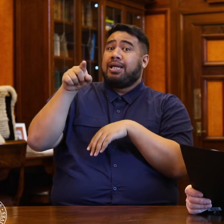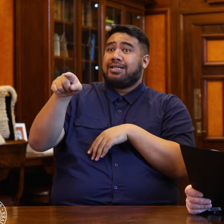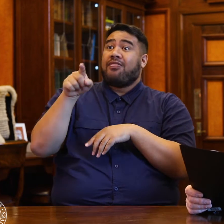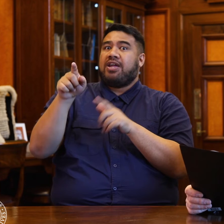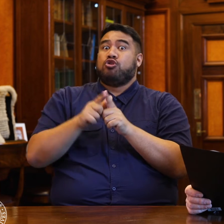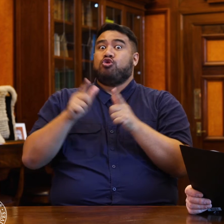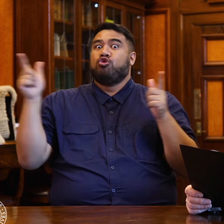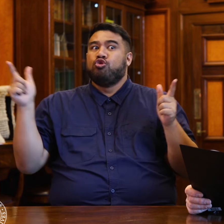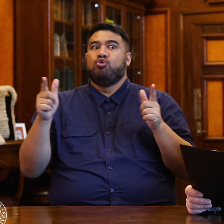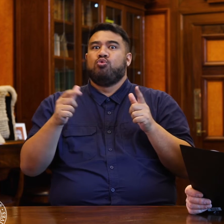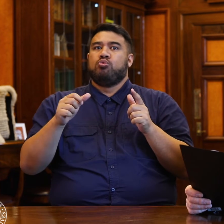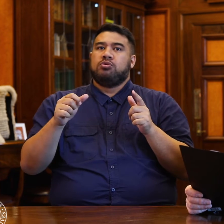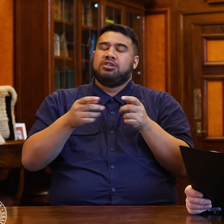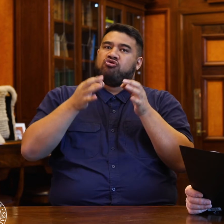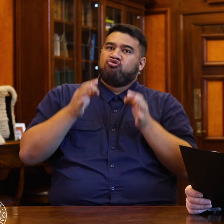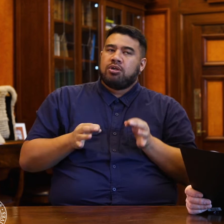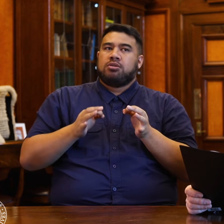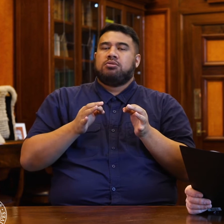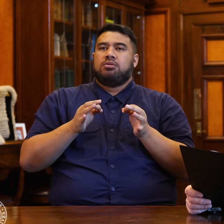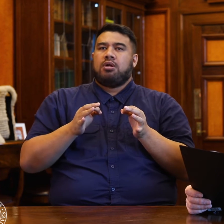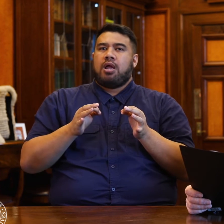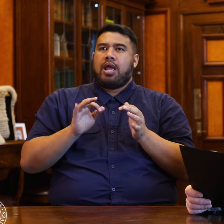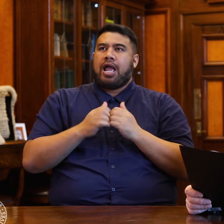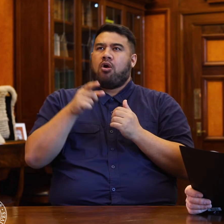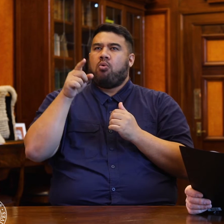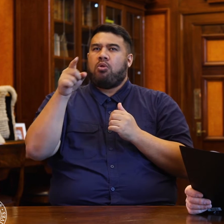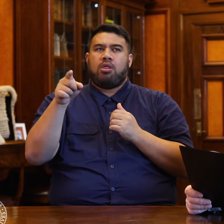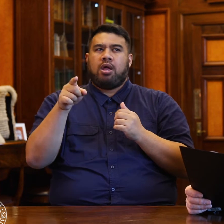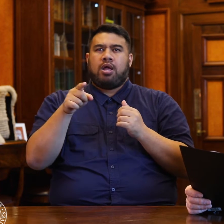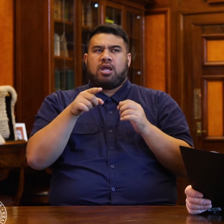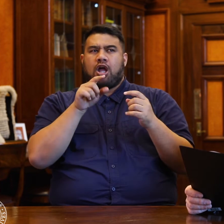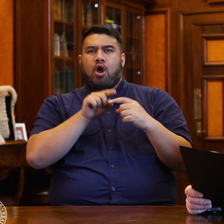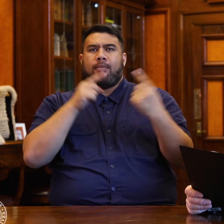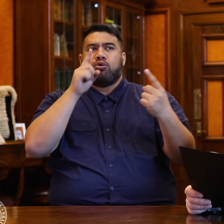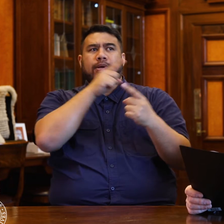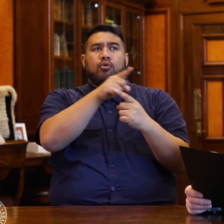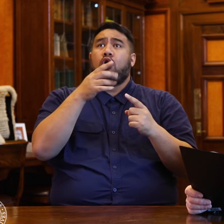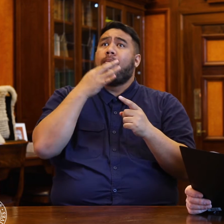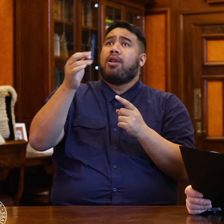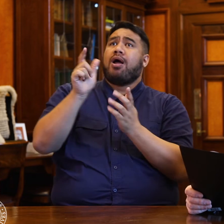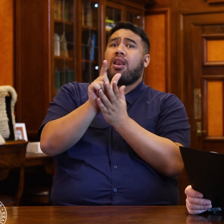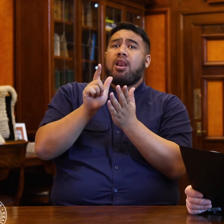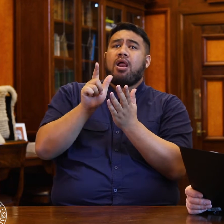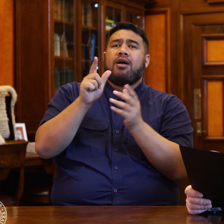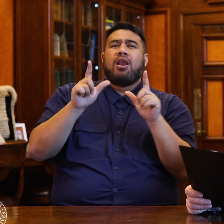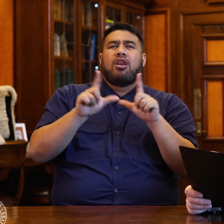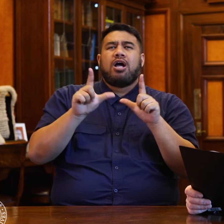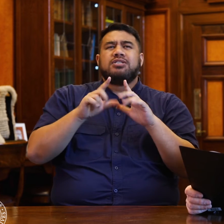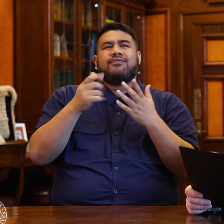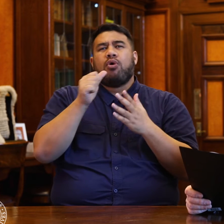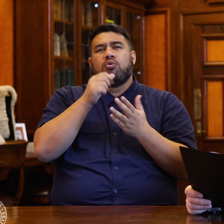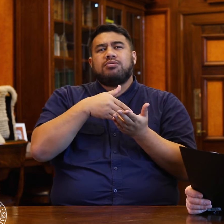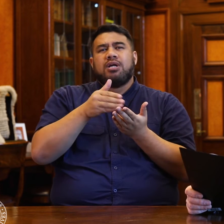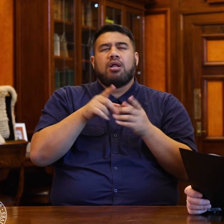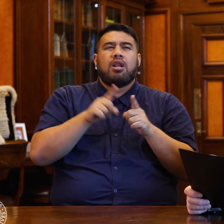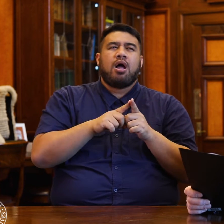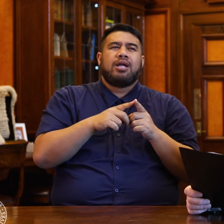in their opposing licenses for bowling clubs, bridge clubs and the like.